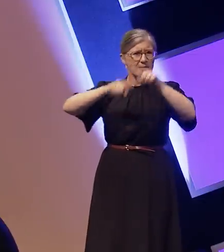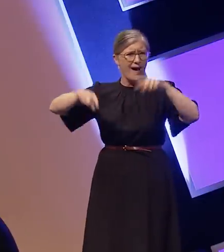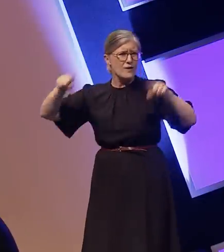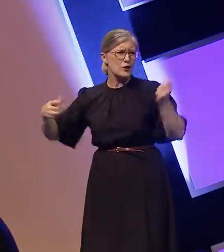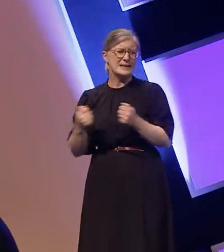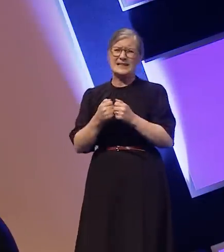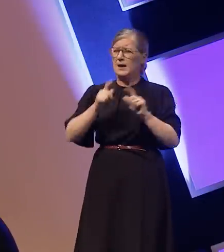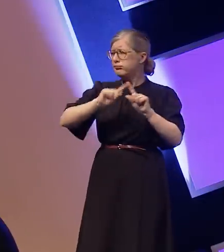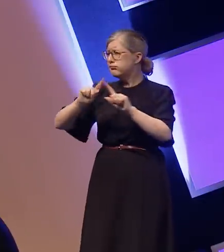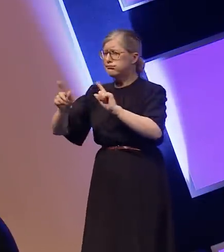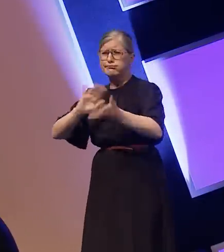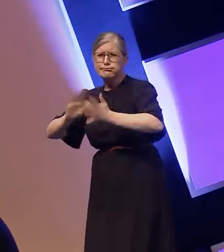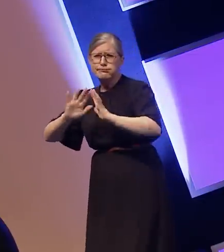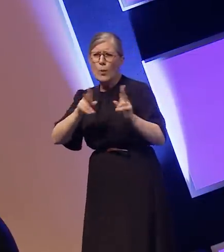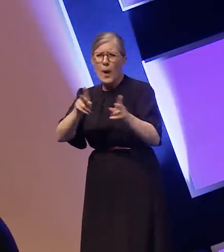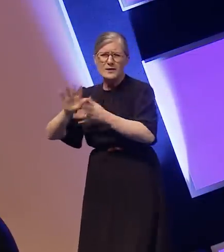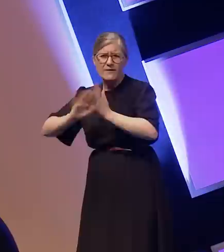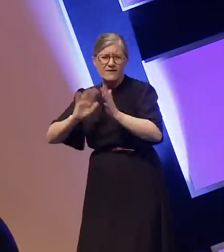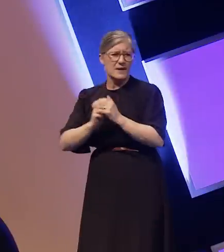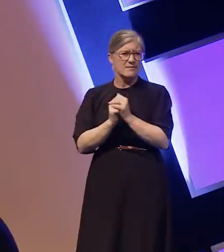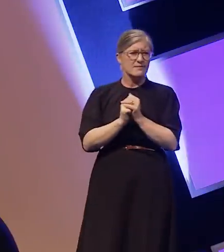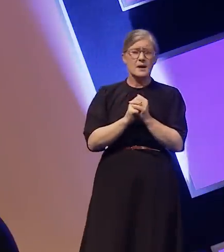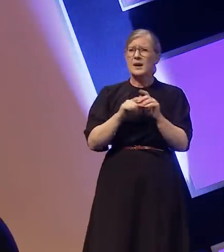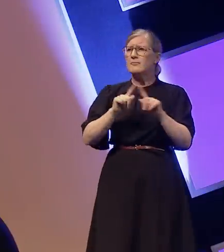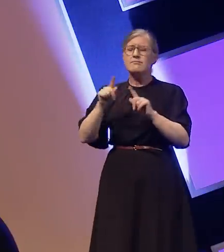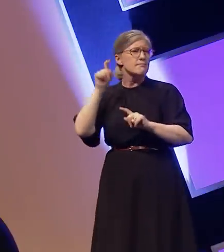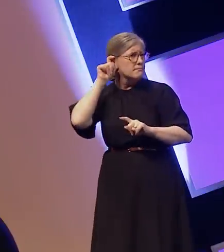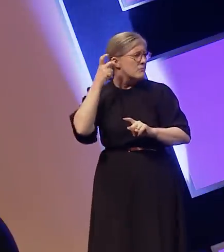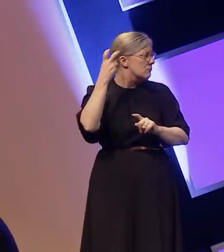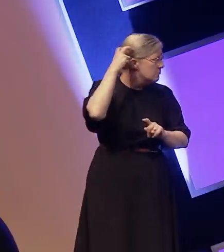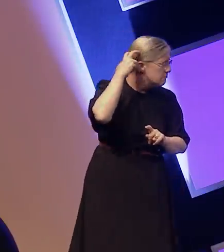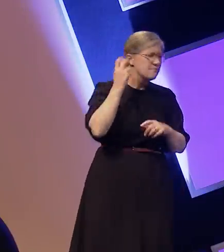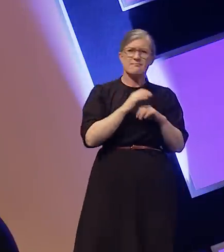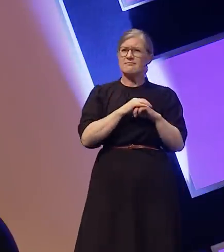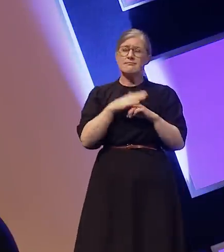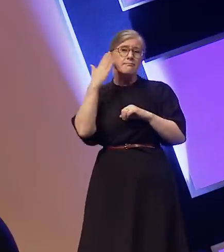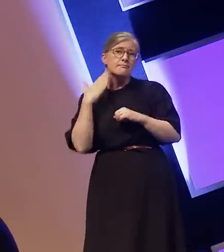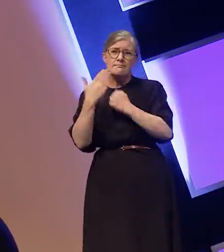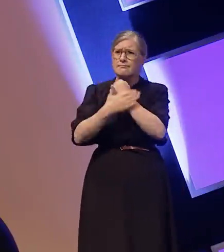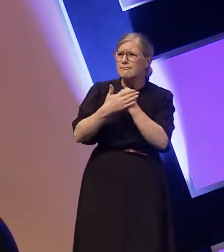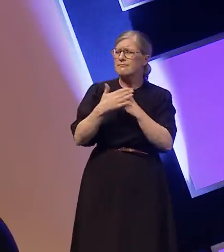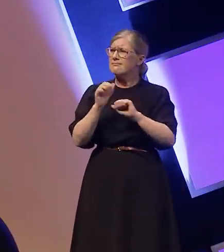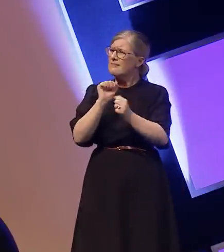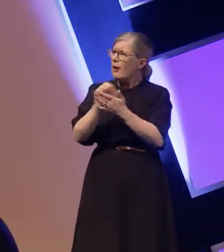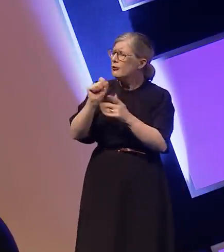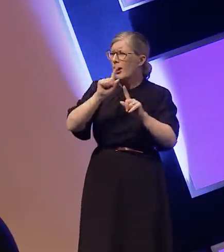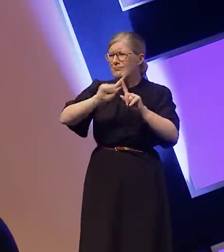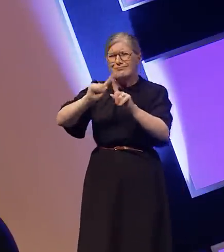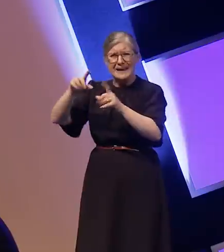language, hearing devices or races and cultures? We want you to be open to listen to our experience